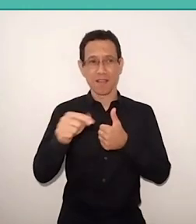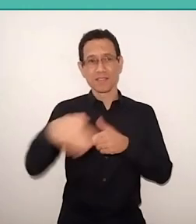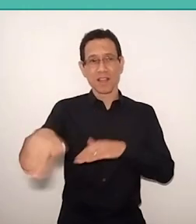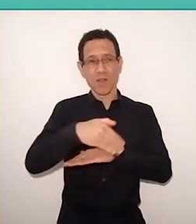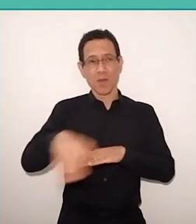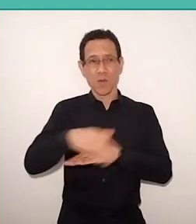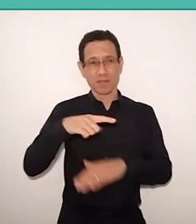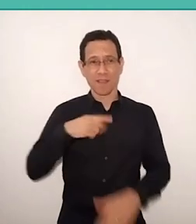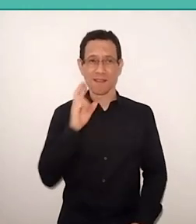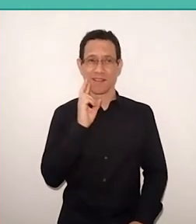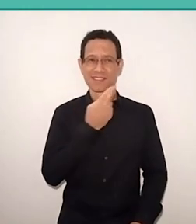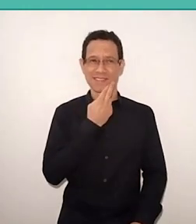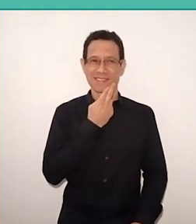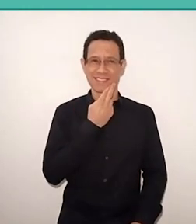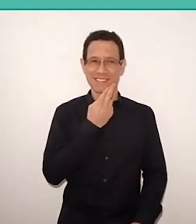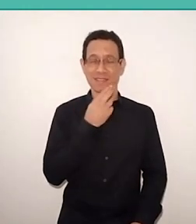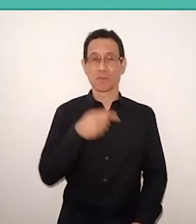and every time I go in this restaurant,